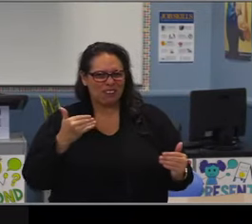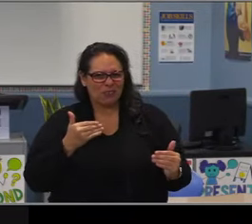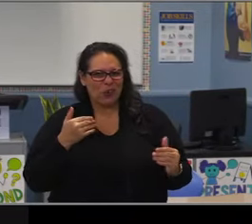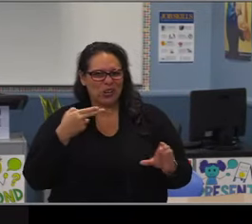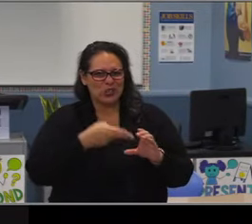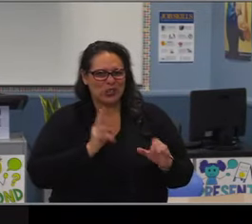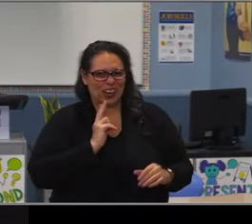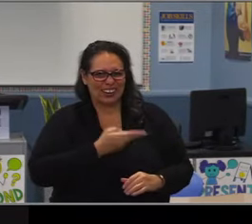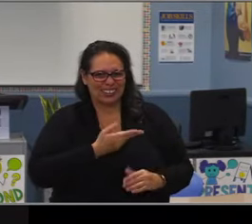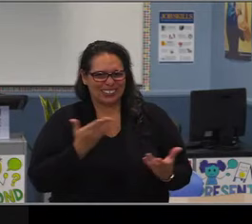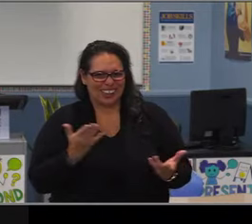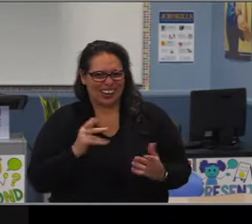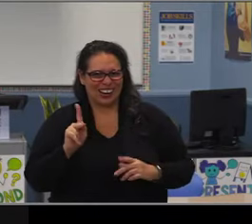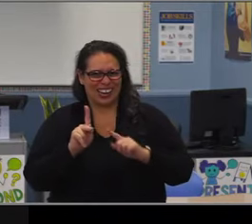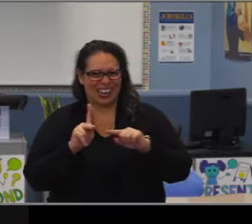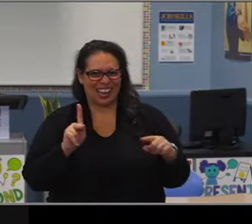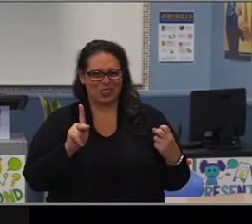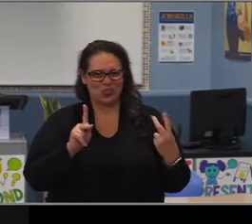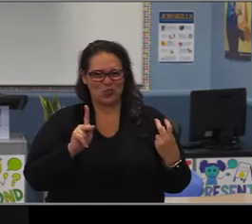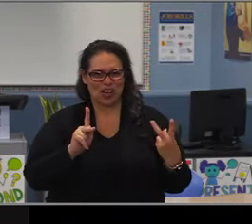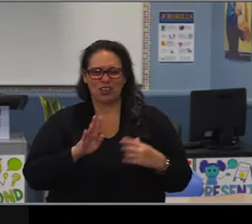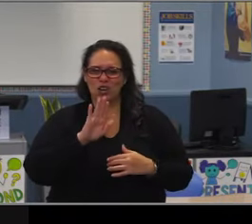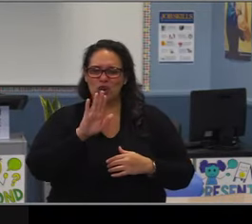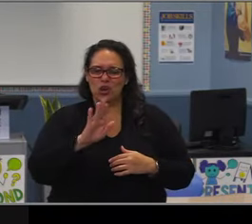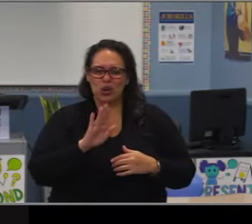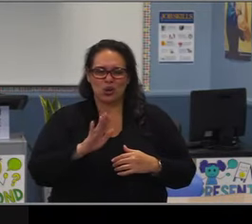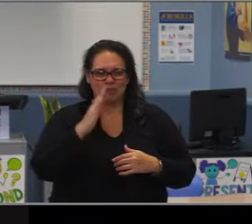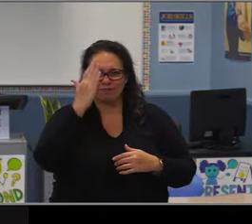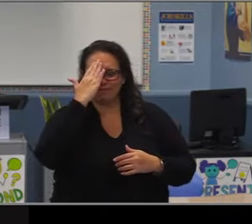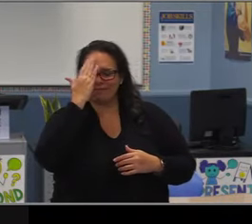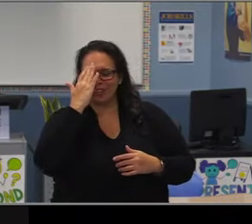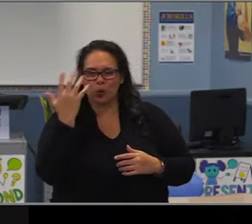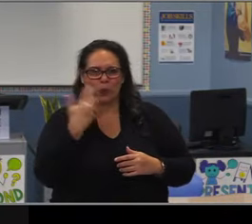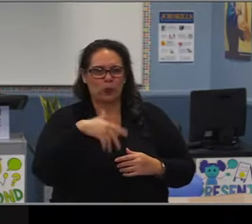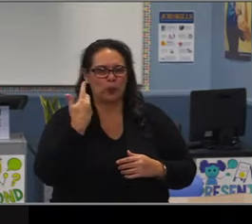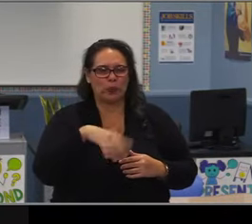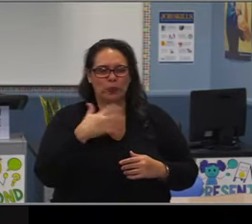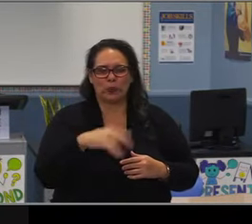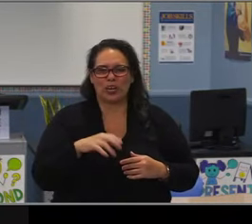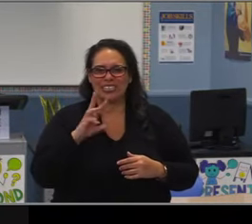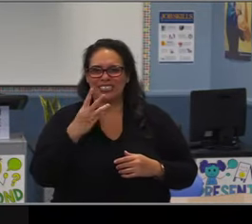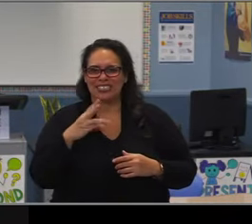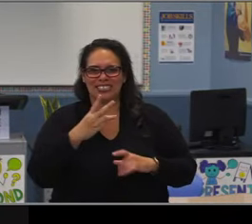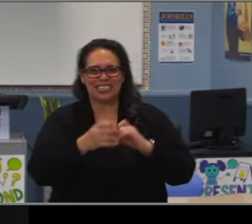without Dr. Felton Williams and Mr. Jon Meyer, who have spent over 30 years combined